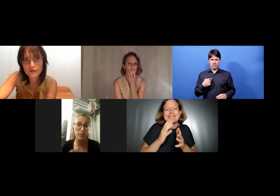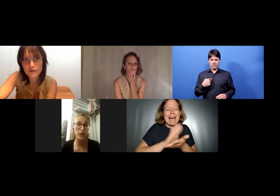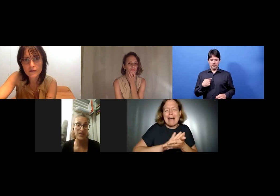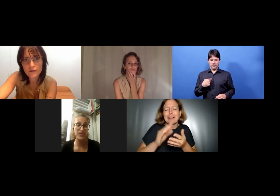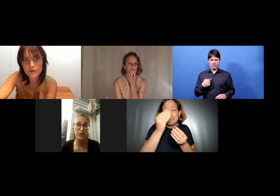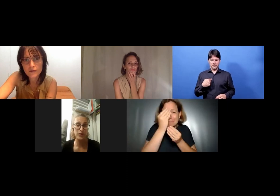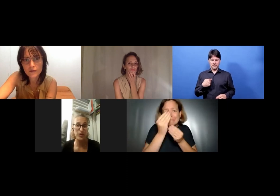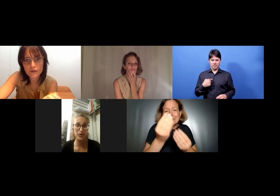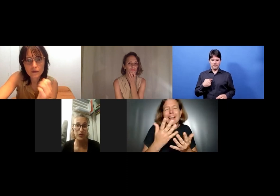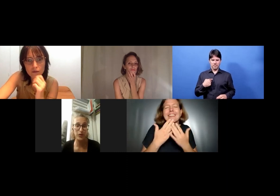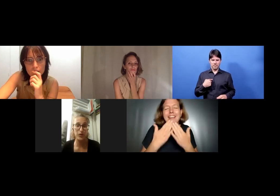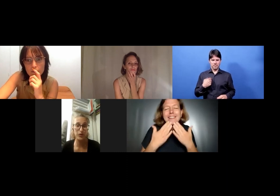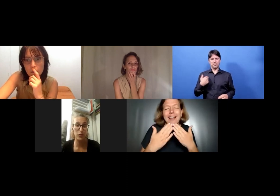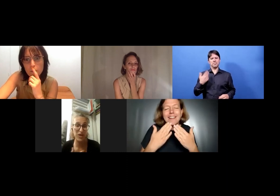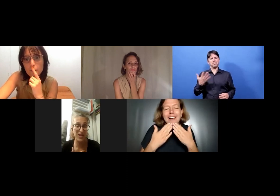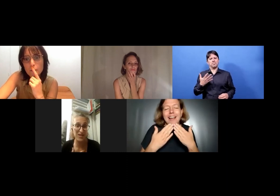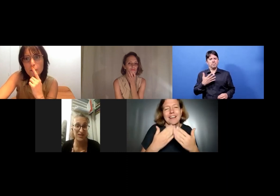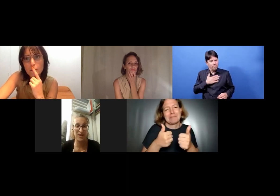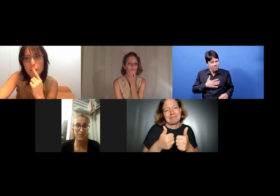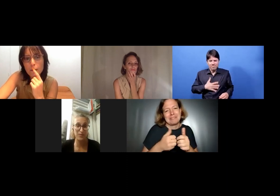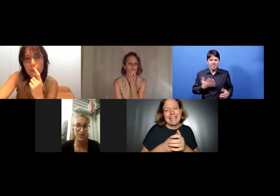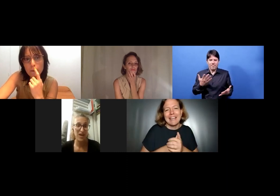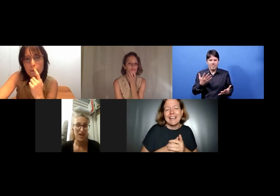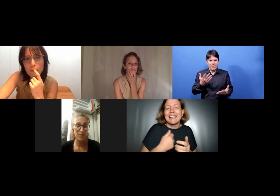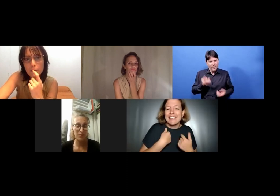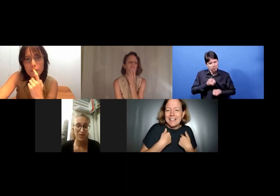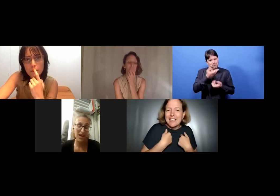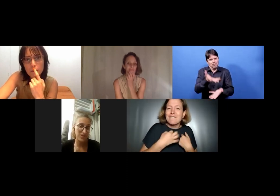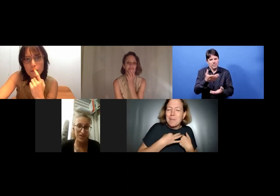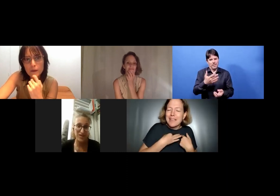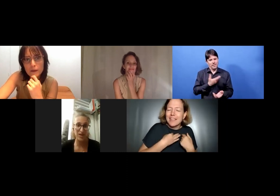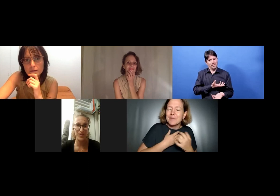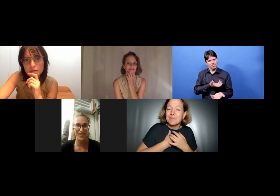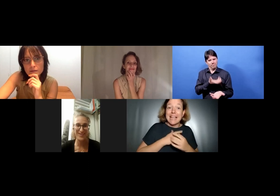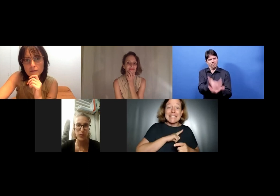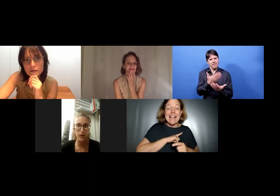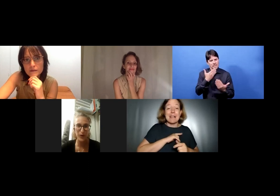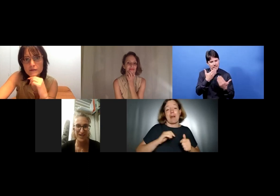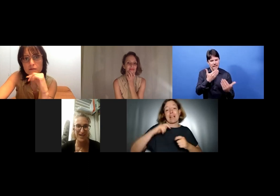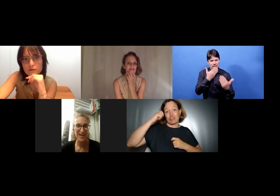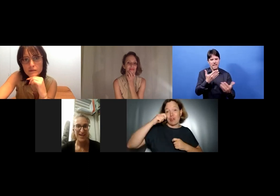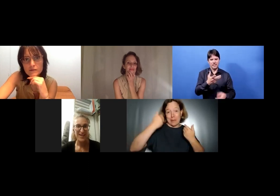I'm an actress. I work in an Italian dance company.